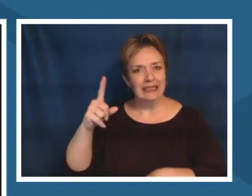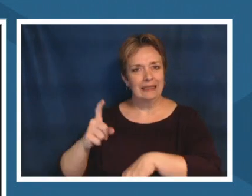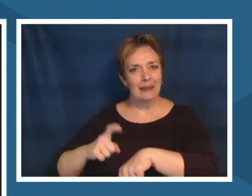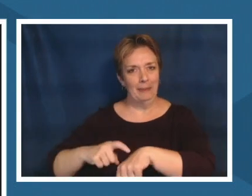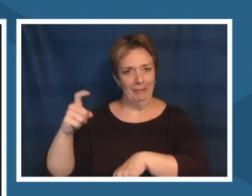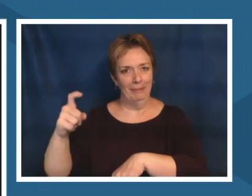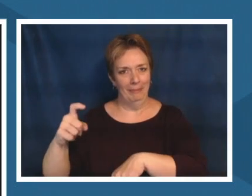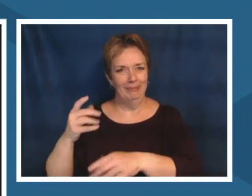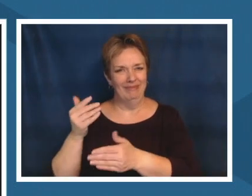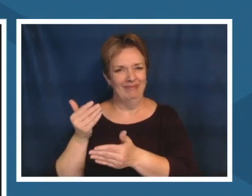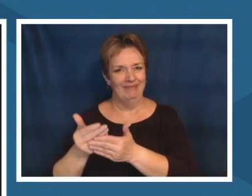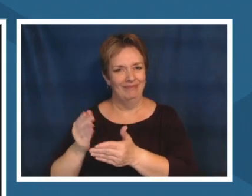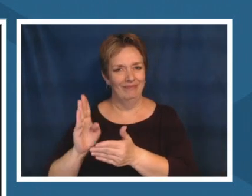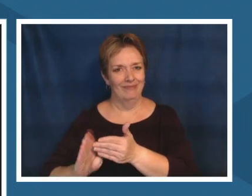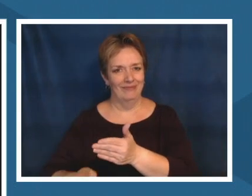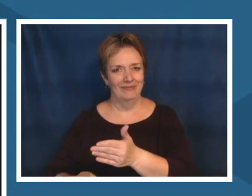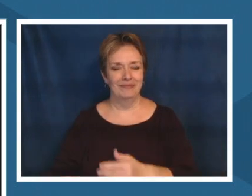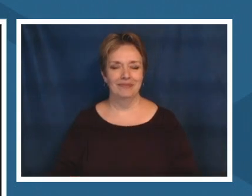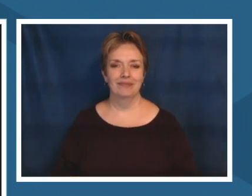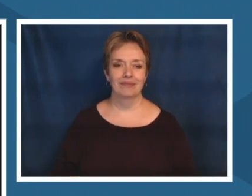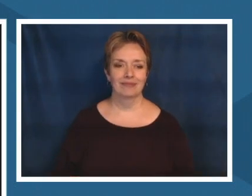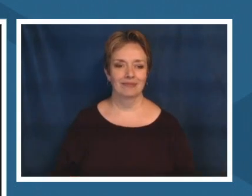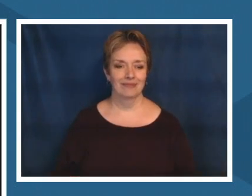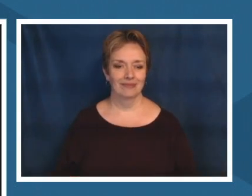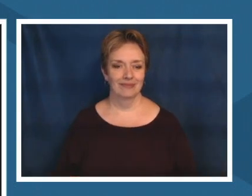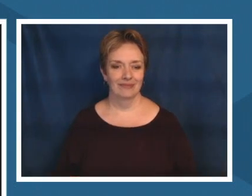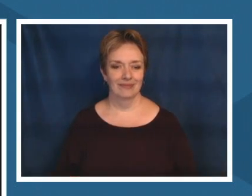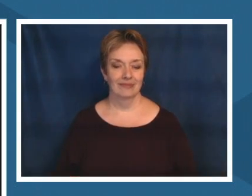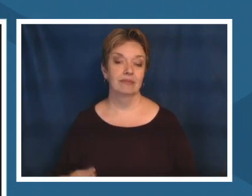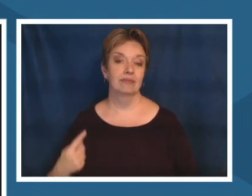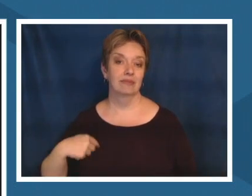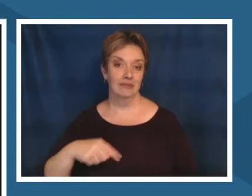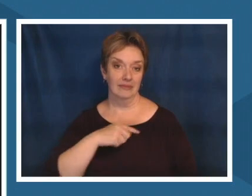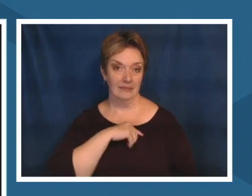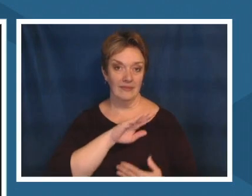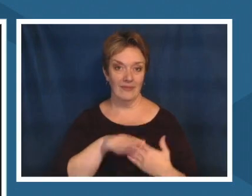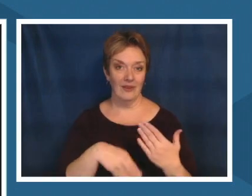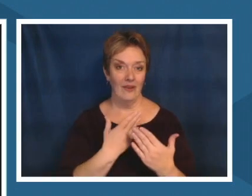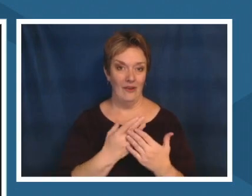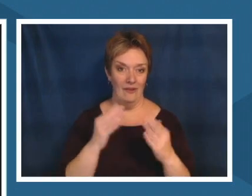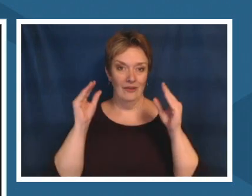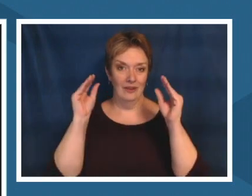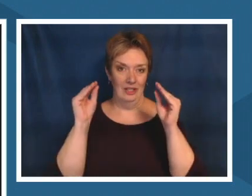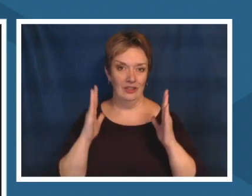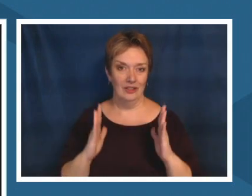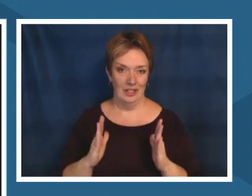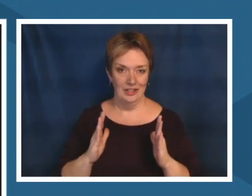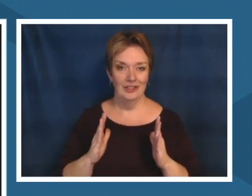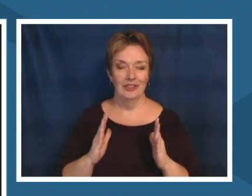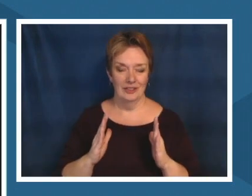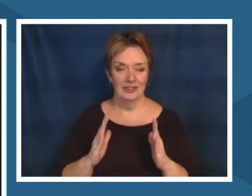and you know all of us as educators um wherever we are